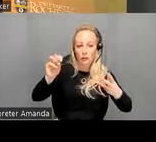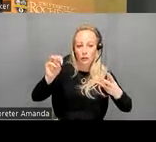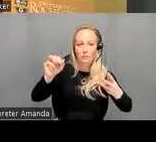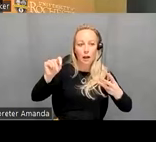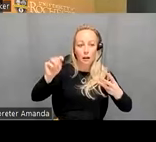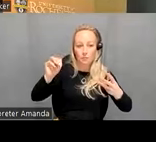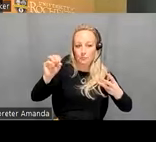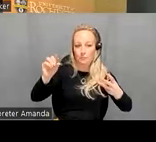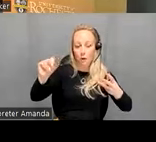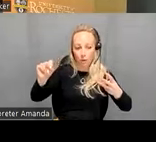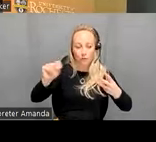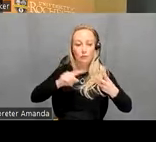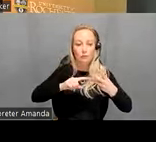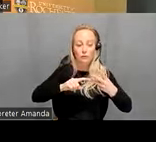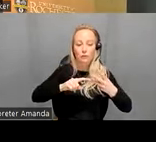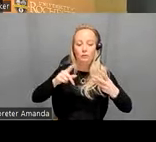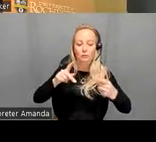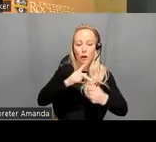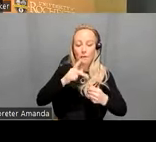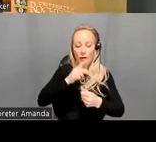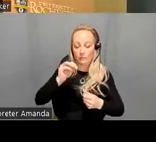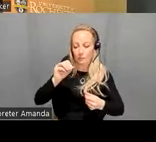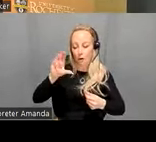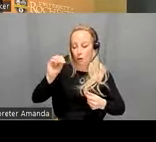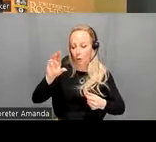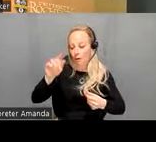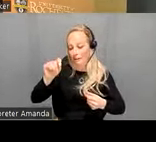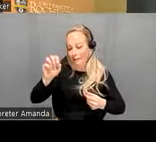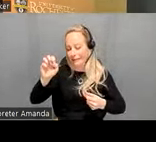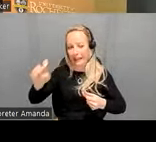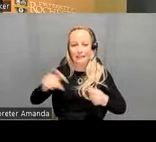of sentory Cortex and primary motor cortex and then there's audit the auditory Network so these